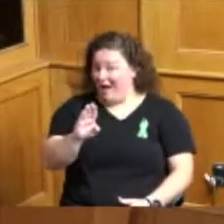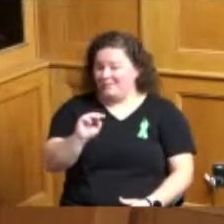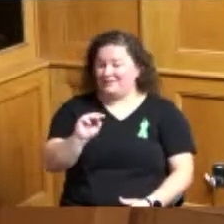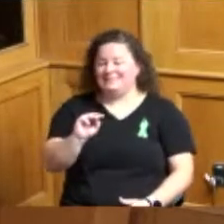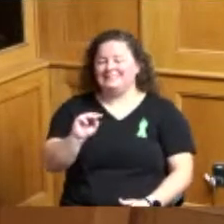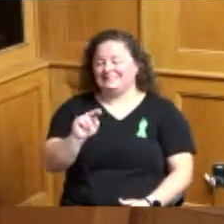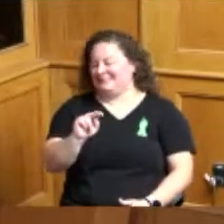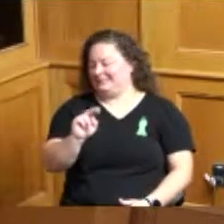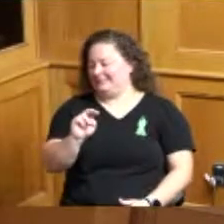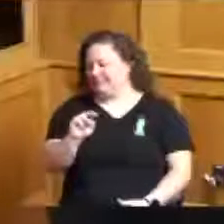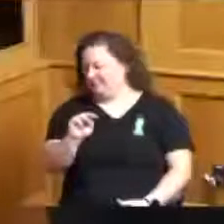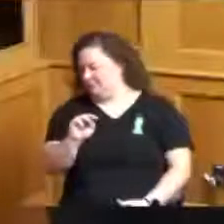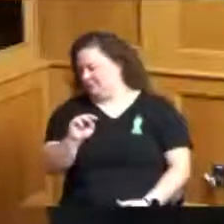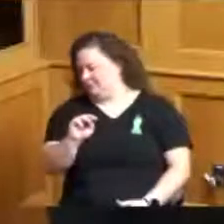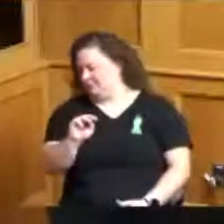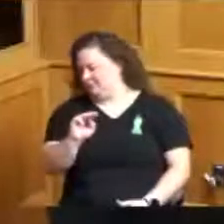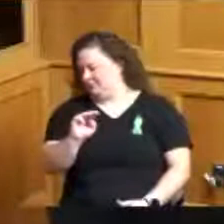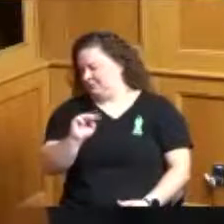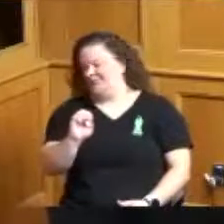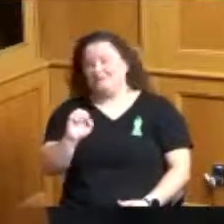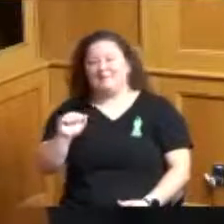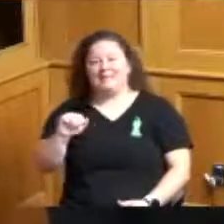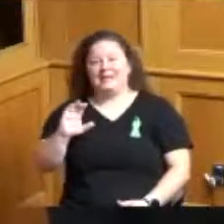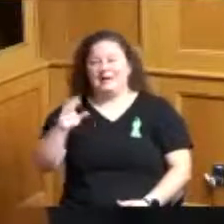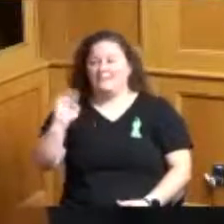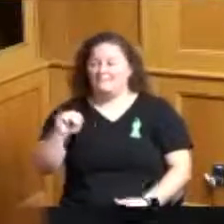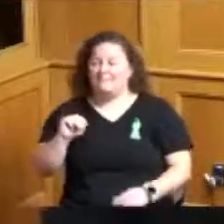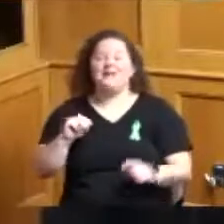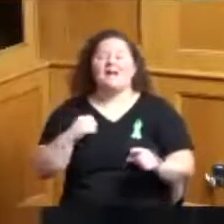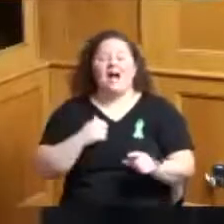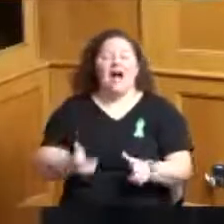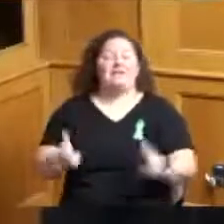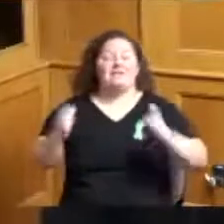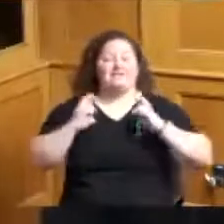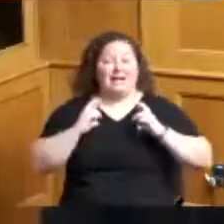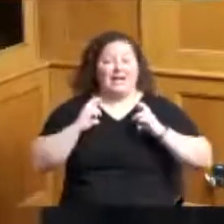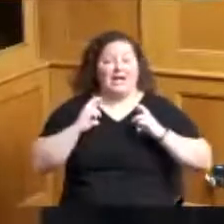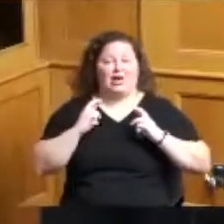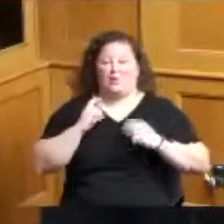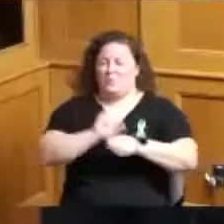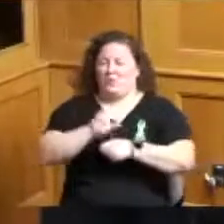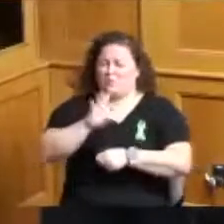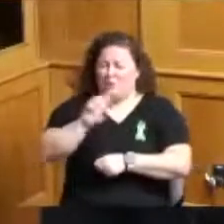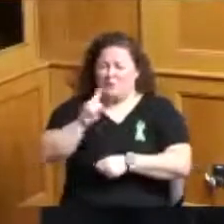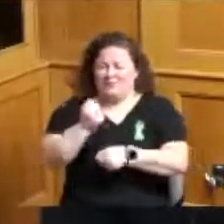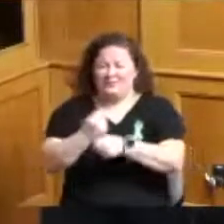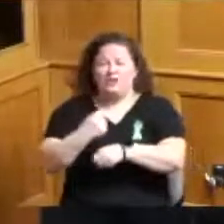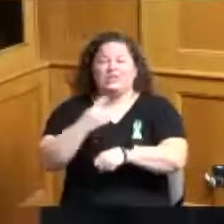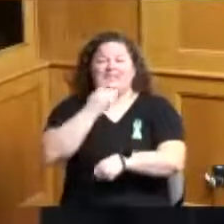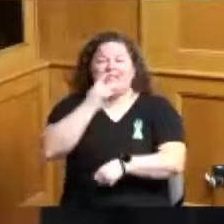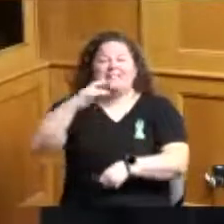I retired from Lighthouse Youth Services after 41 years about four years ago